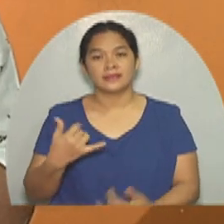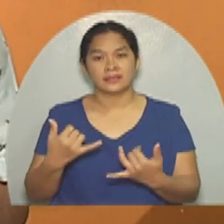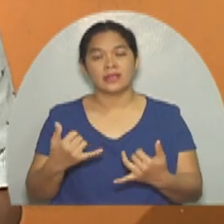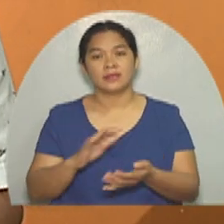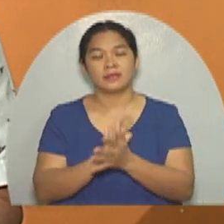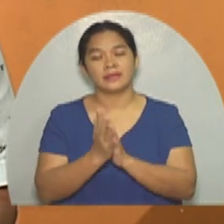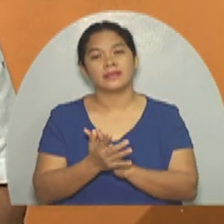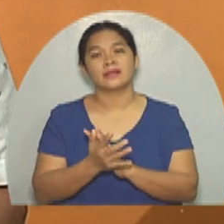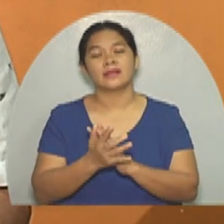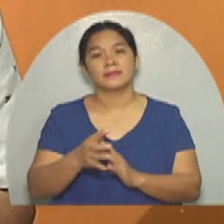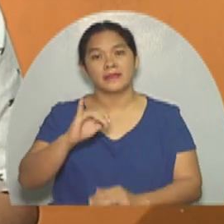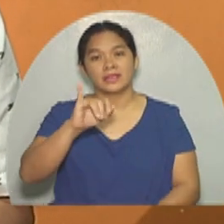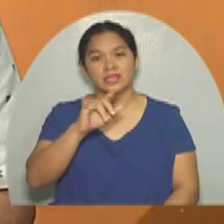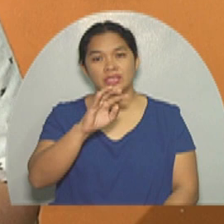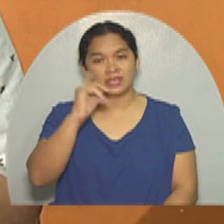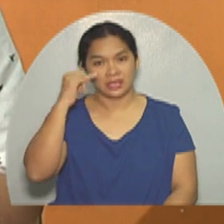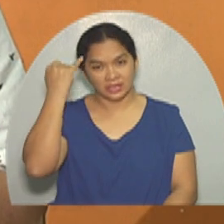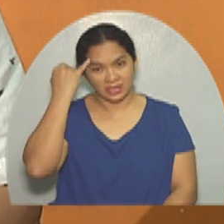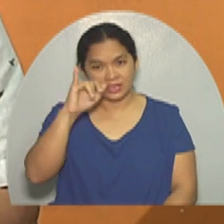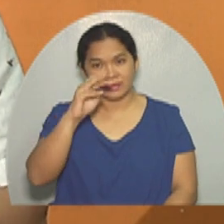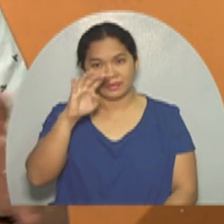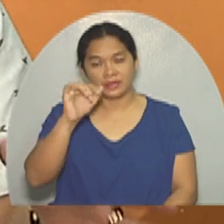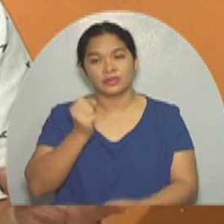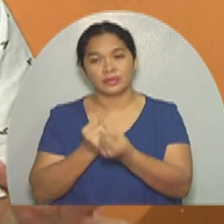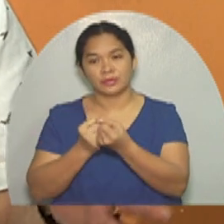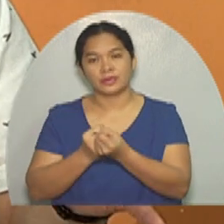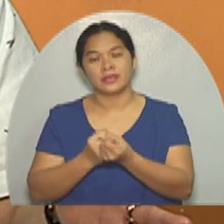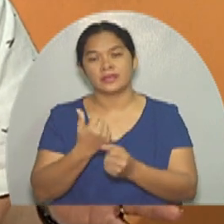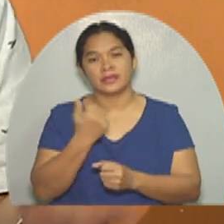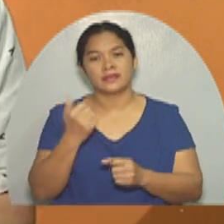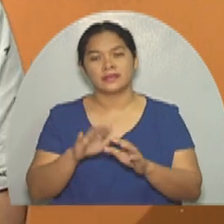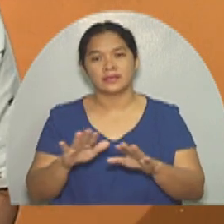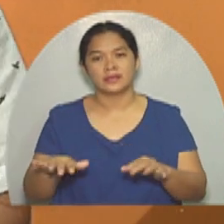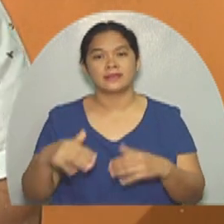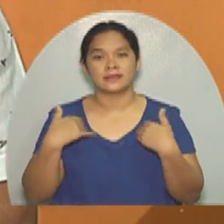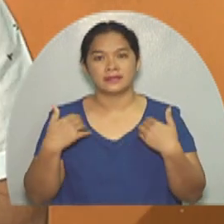Jimmy Rohniel Marinduque leads their family, for his younger siblings.